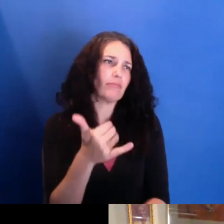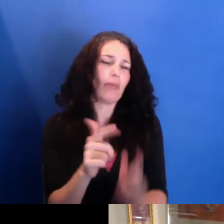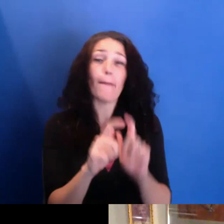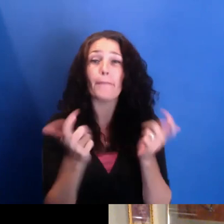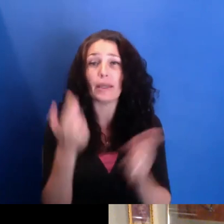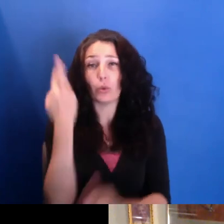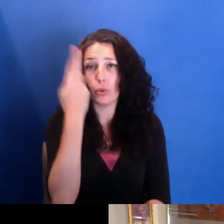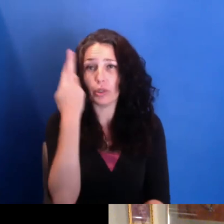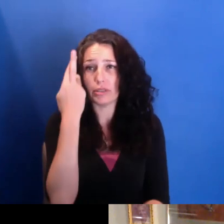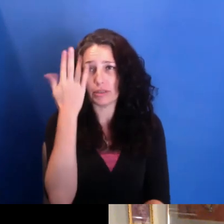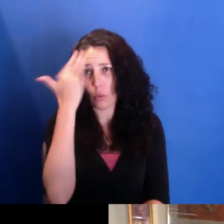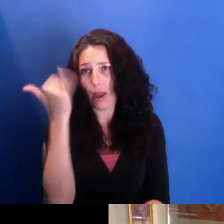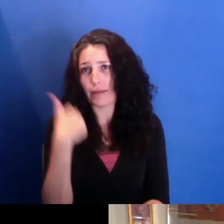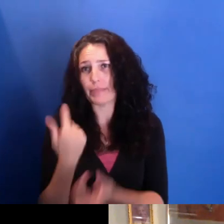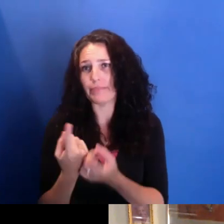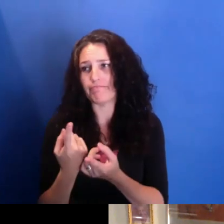And also, I think--